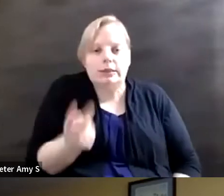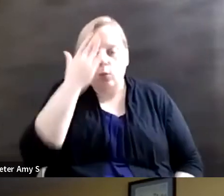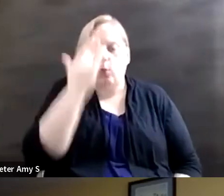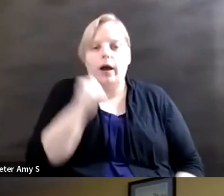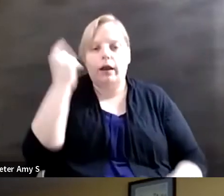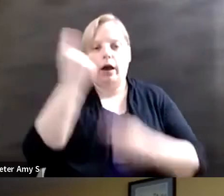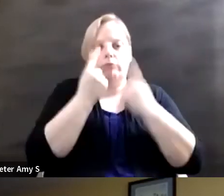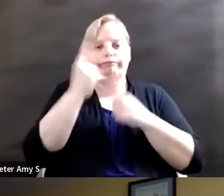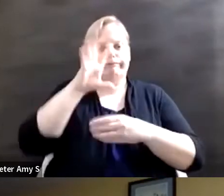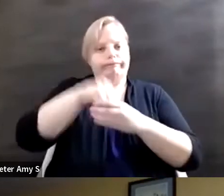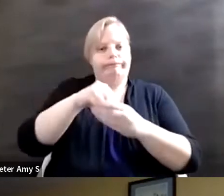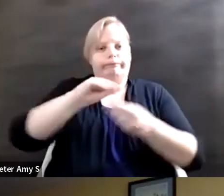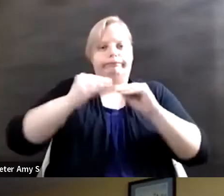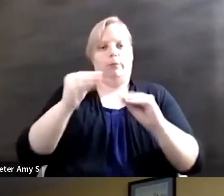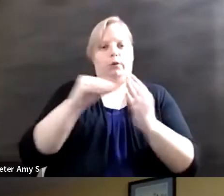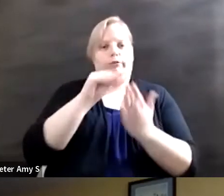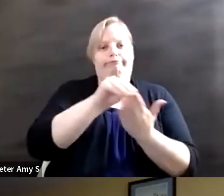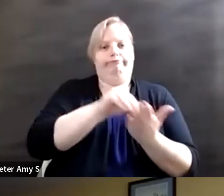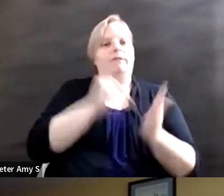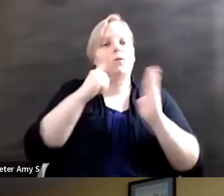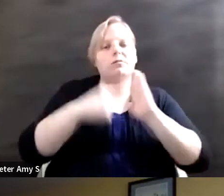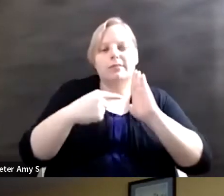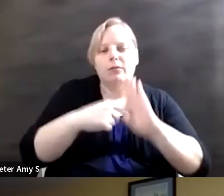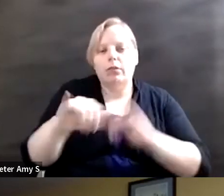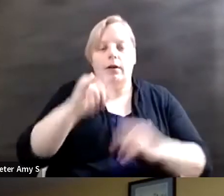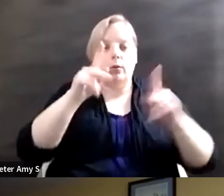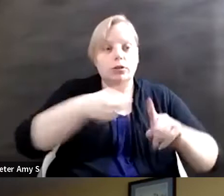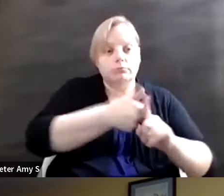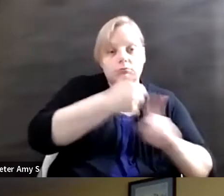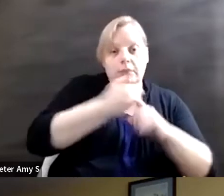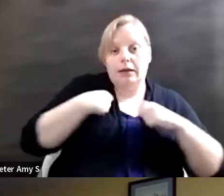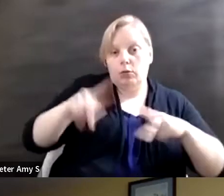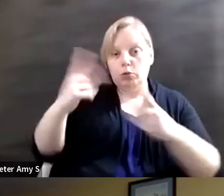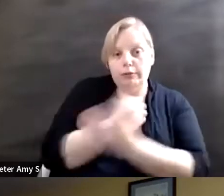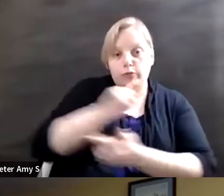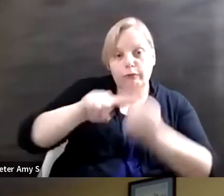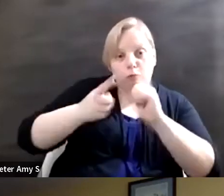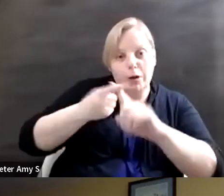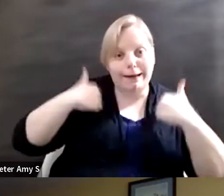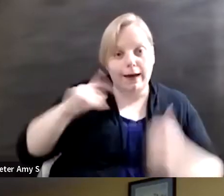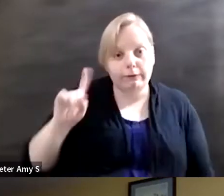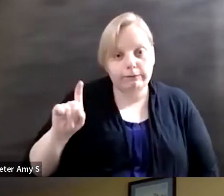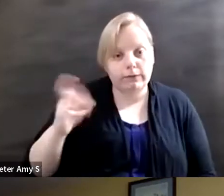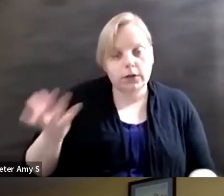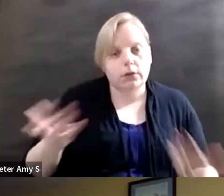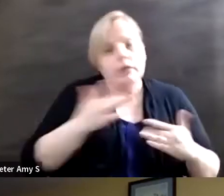example, does a person have a chance to have friends? You wouldn't ask that and you wouldn't